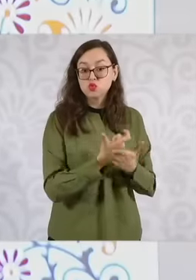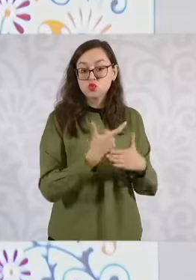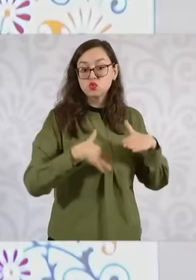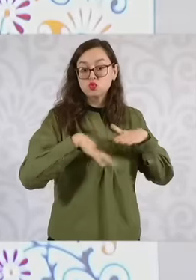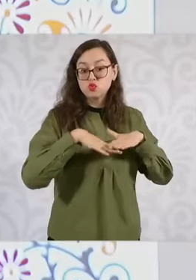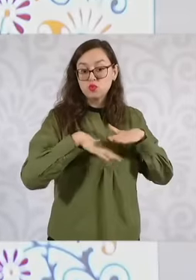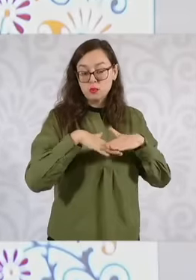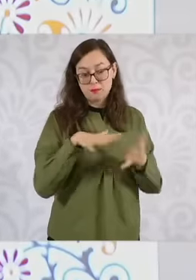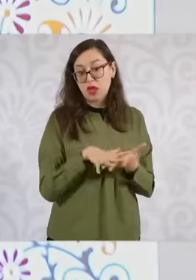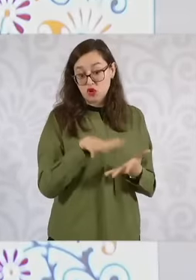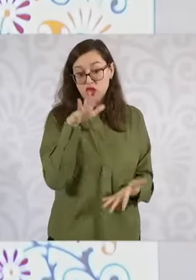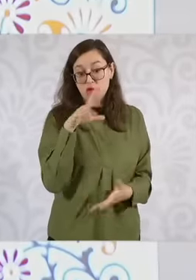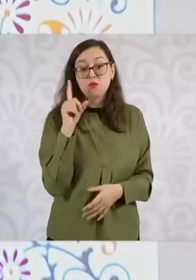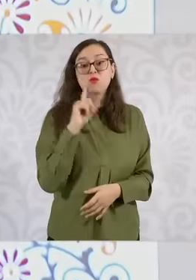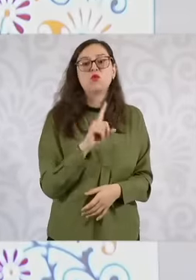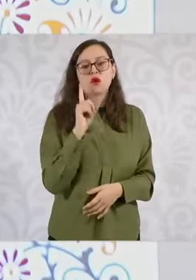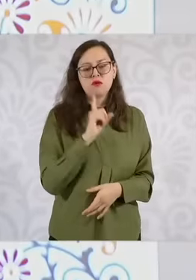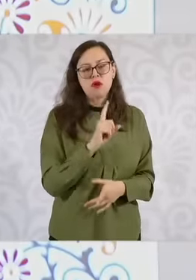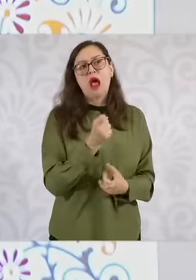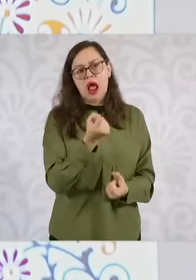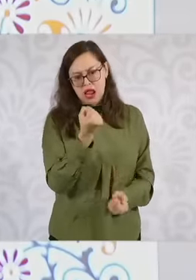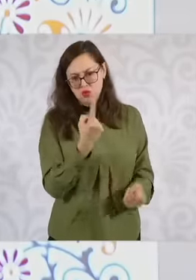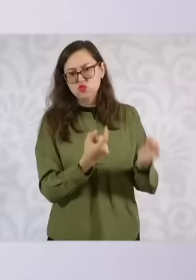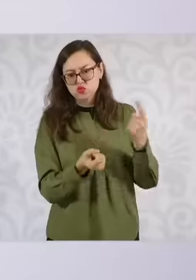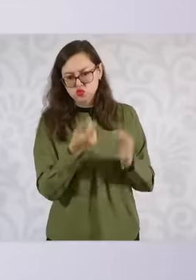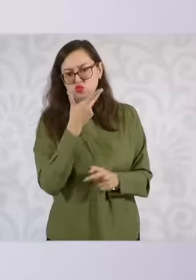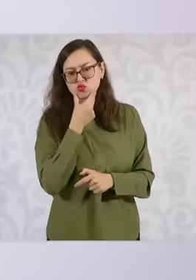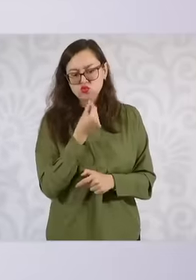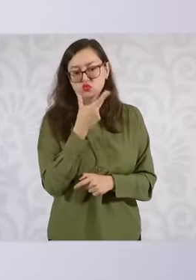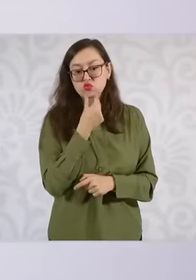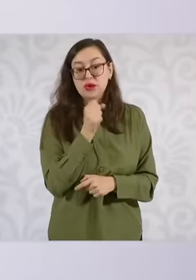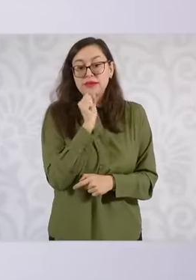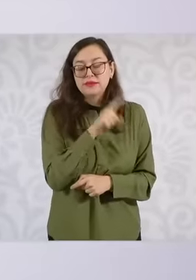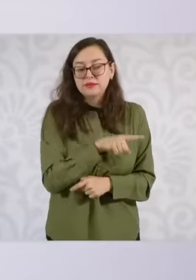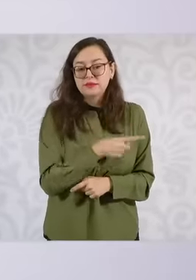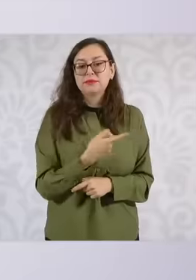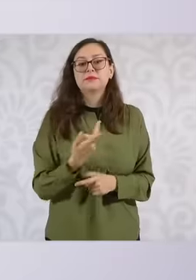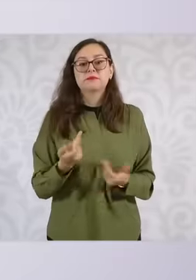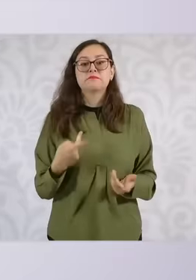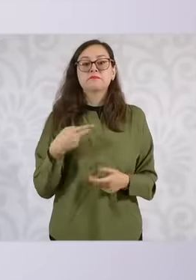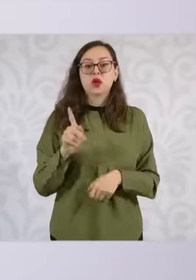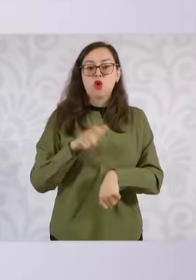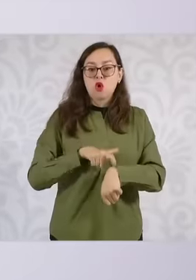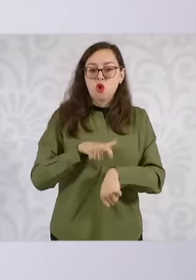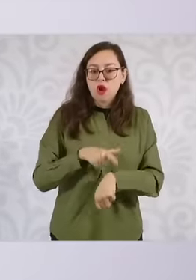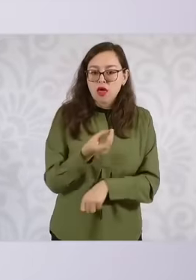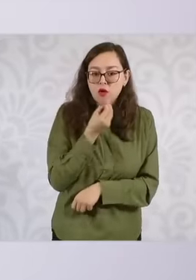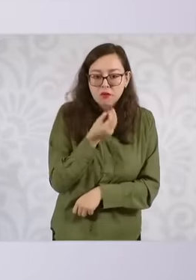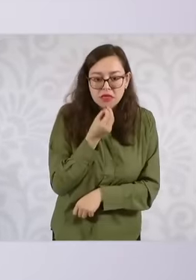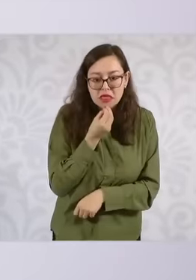there are also men, there are also men but they do not have, for example, meal times or some